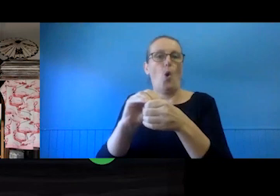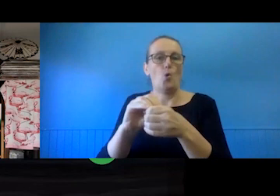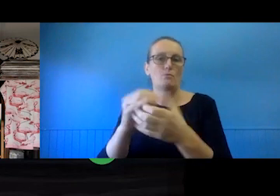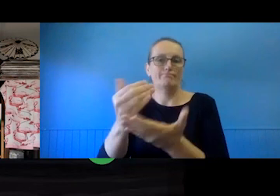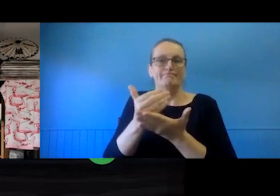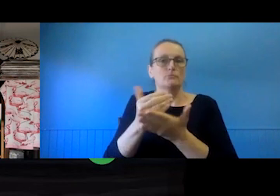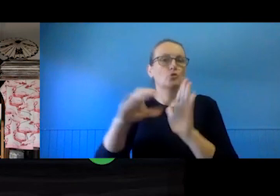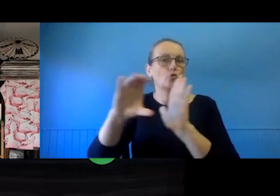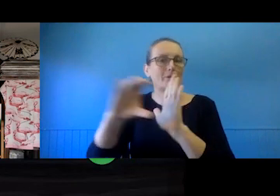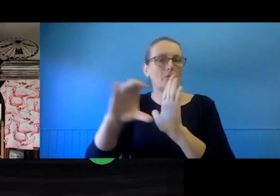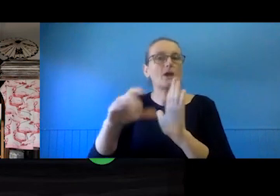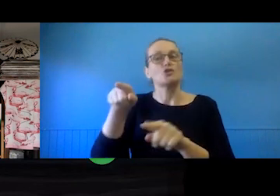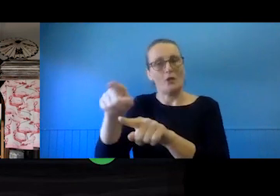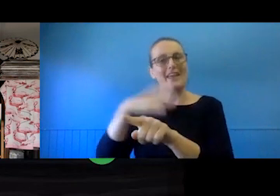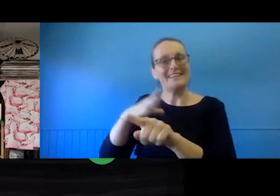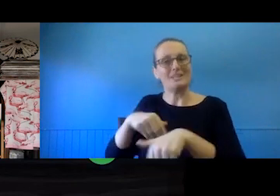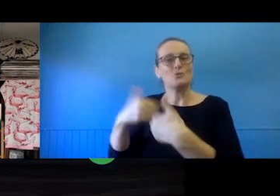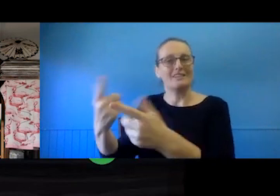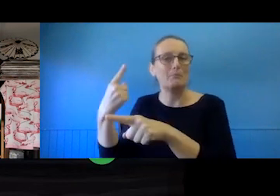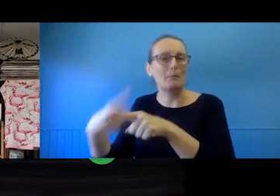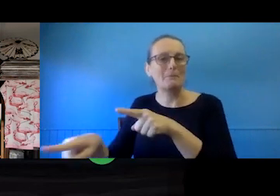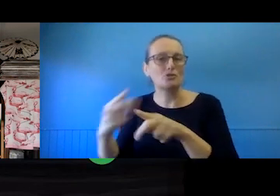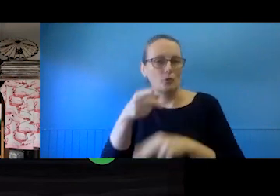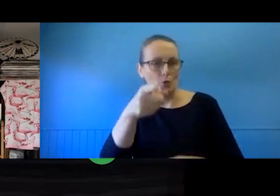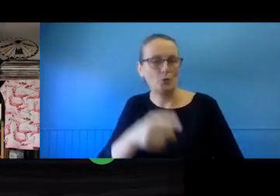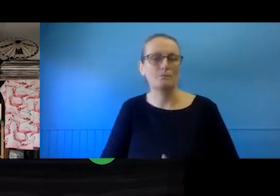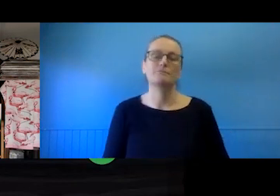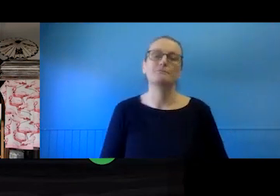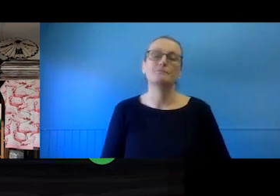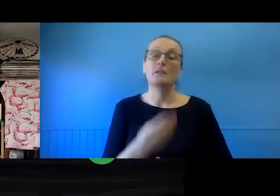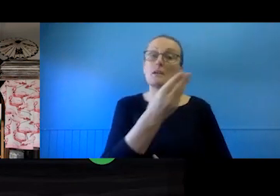permission. Some commercial body, particularly bigger commercial